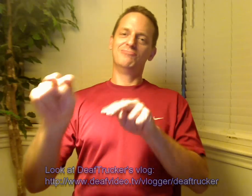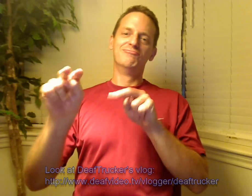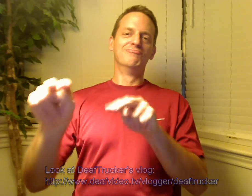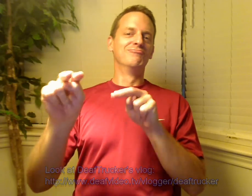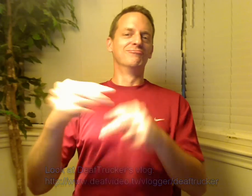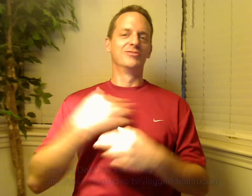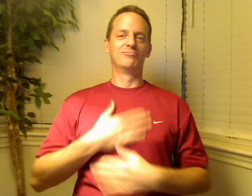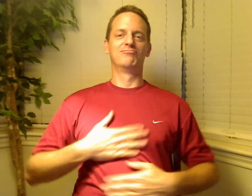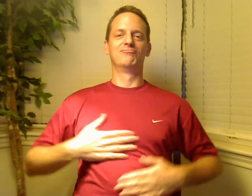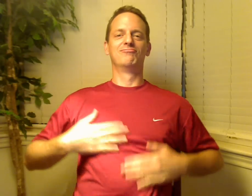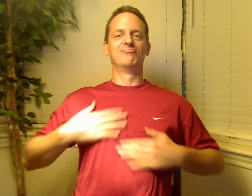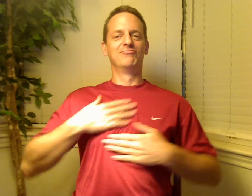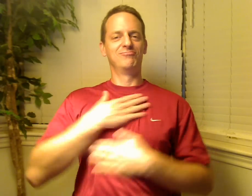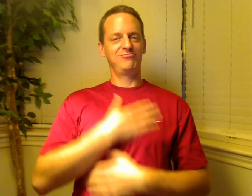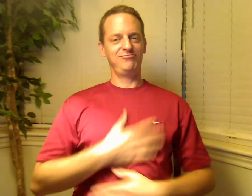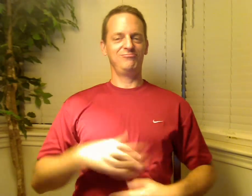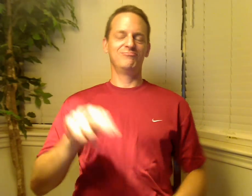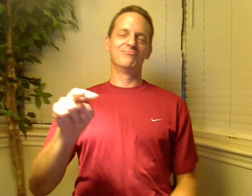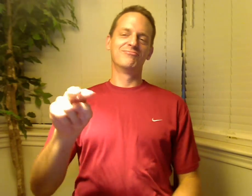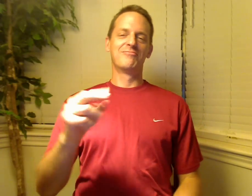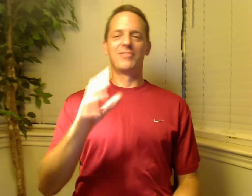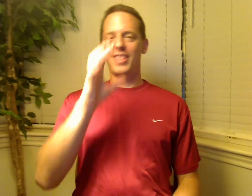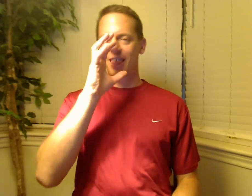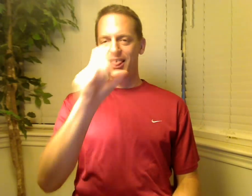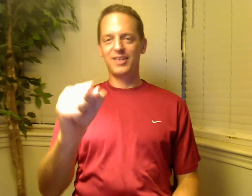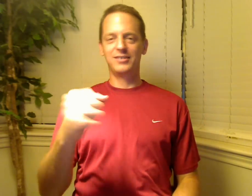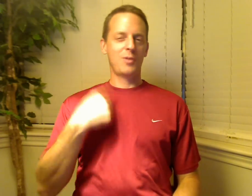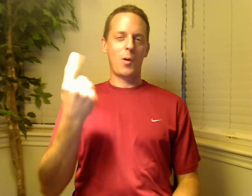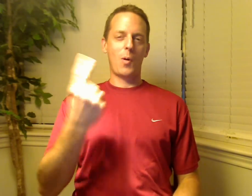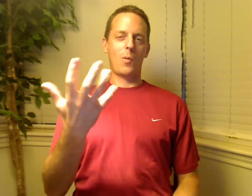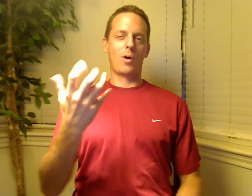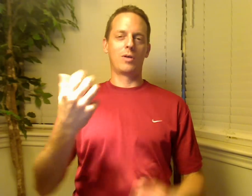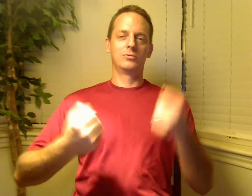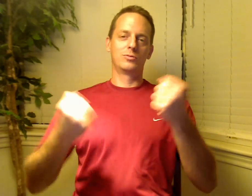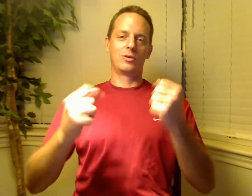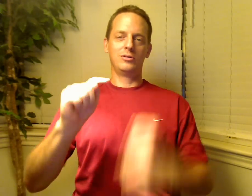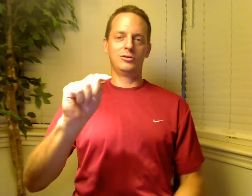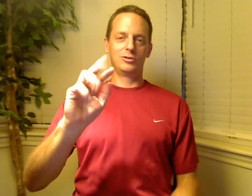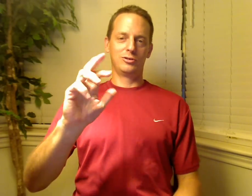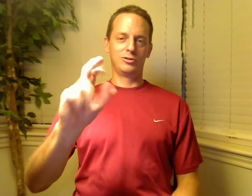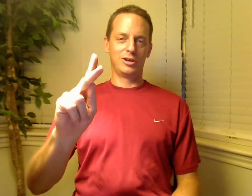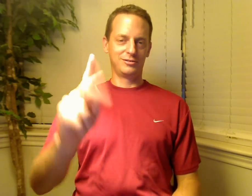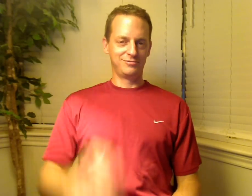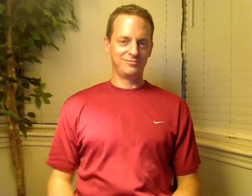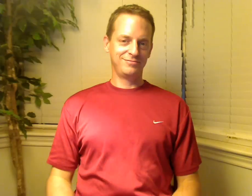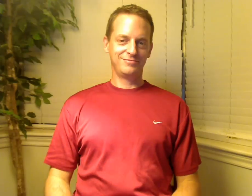I enjoyed watching his some vlogs at DVTV. I always wanted to drive 18-wheel truck.